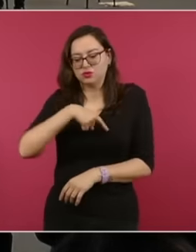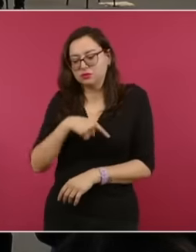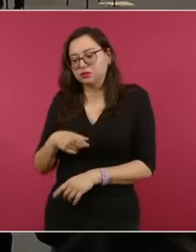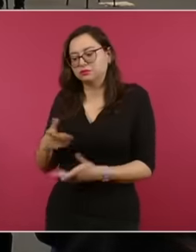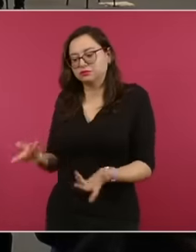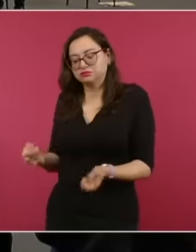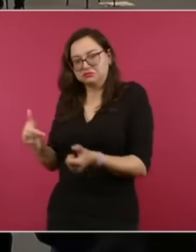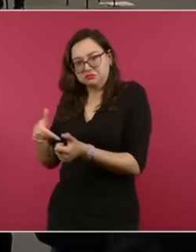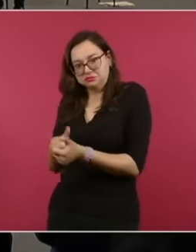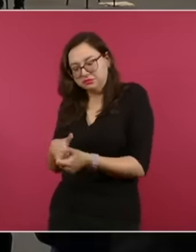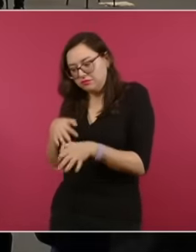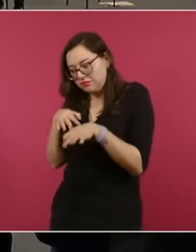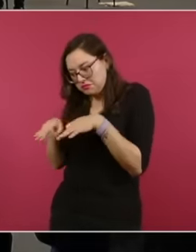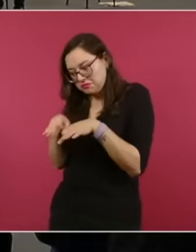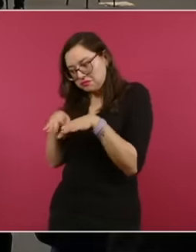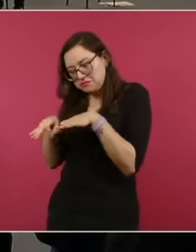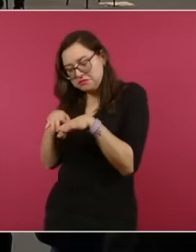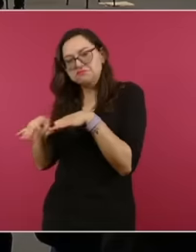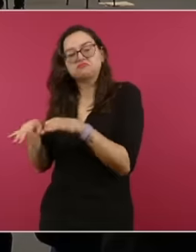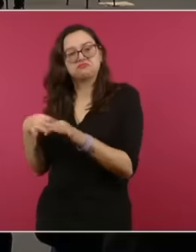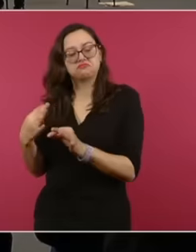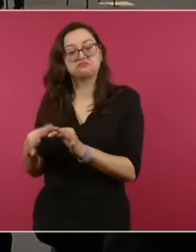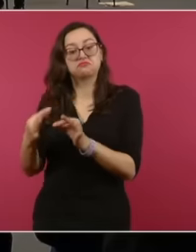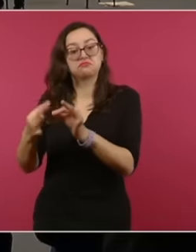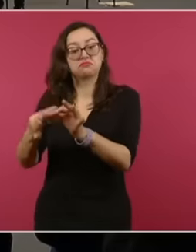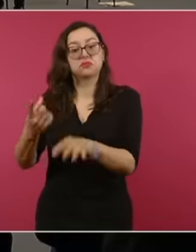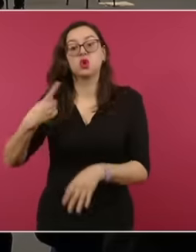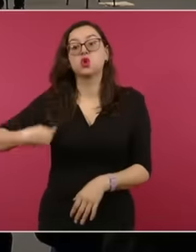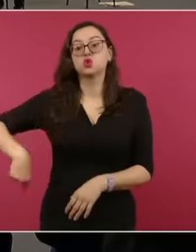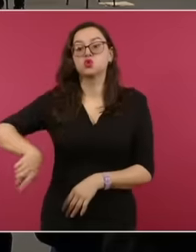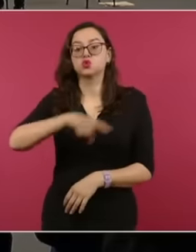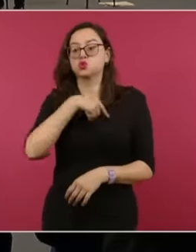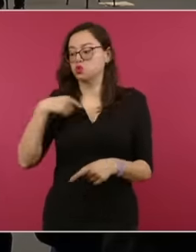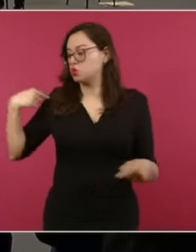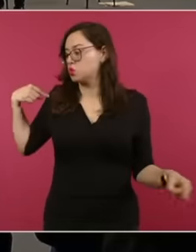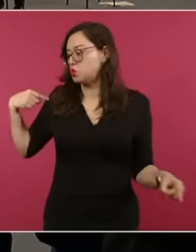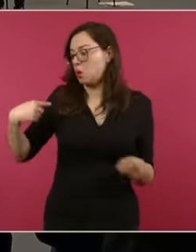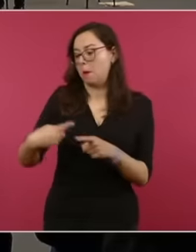diplomatic work of yours truly as a lawyer along with the rest of the legal consulting team,